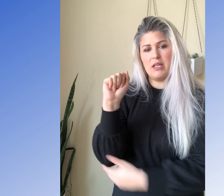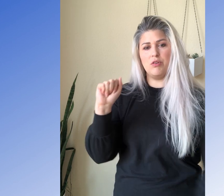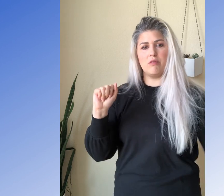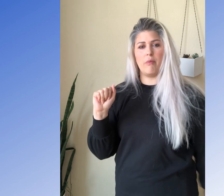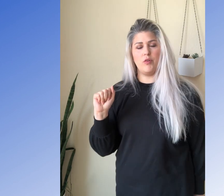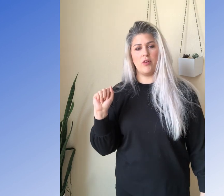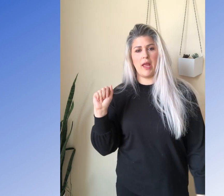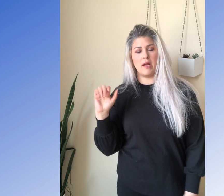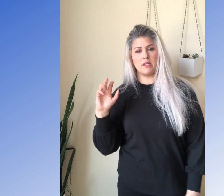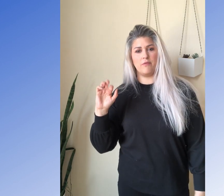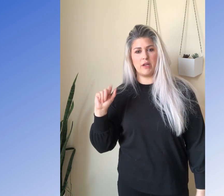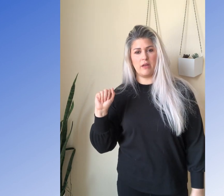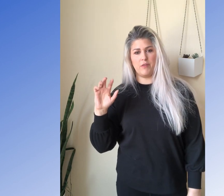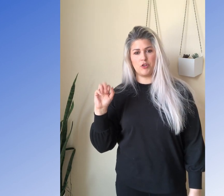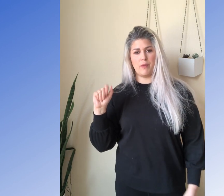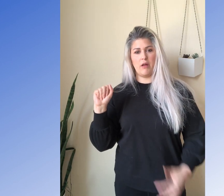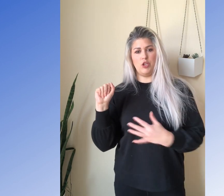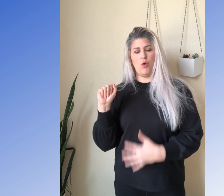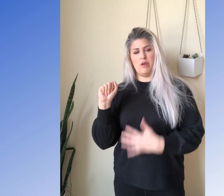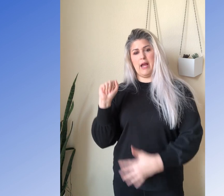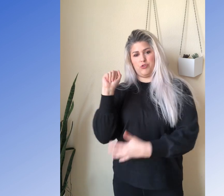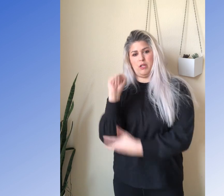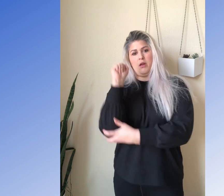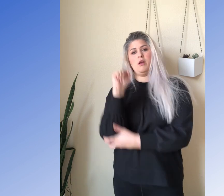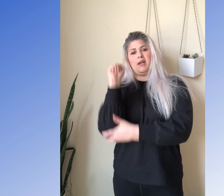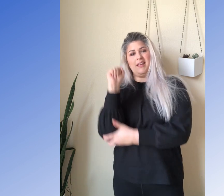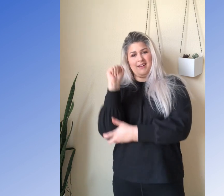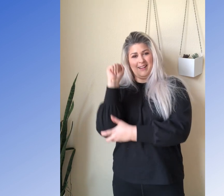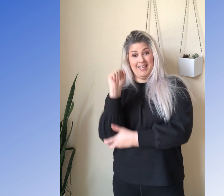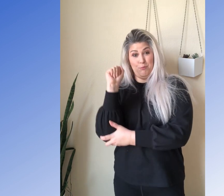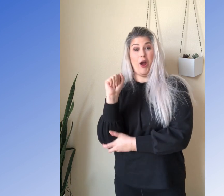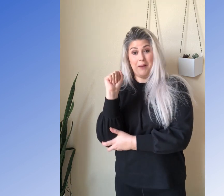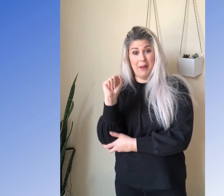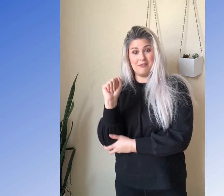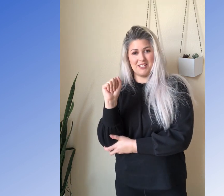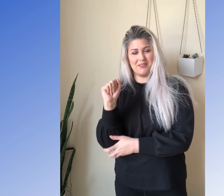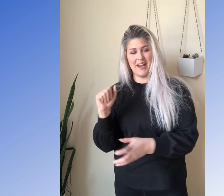then you can remove your hand and finger and finger spout and you won't naturally keep trying to bounce it. Okay.